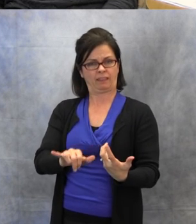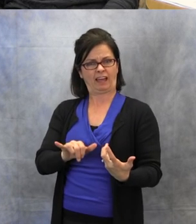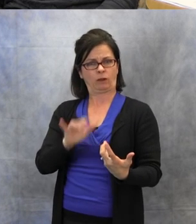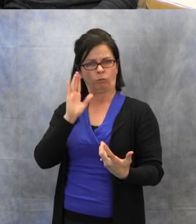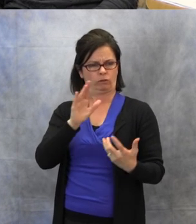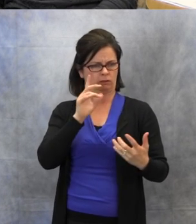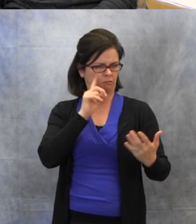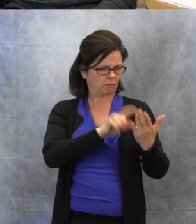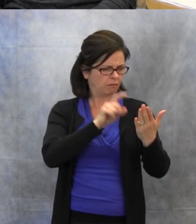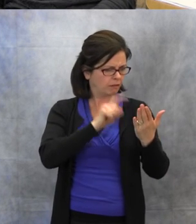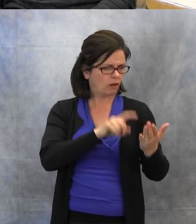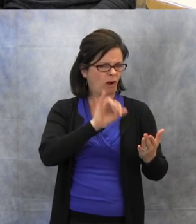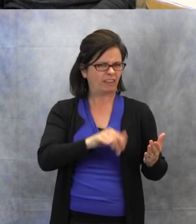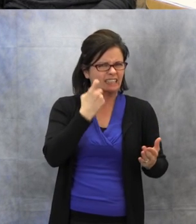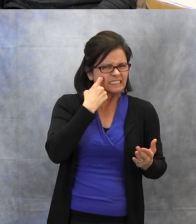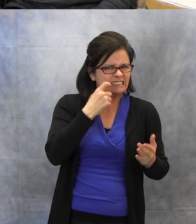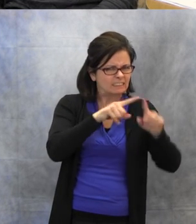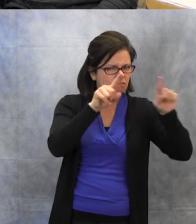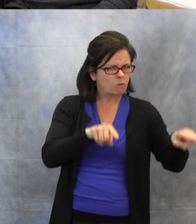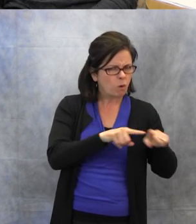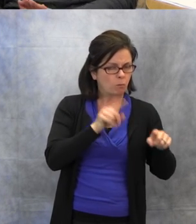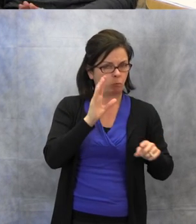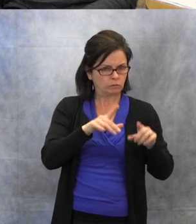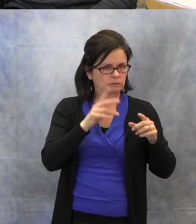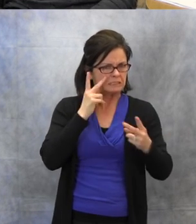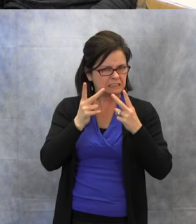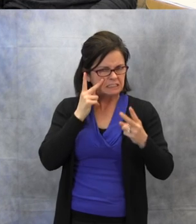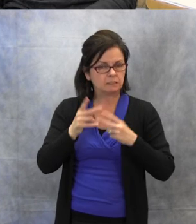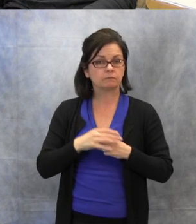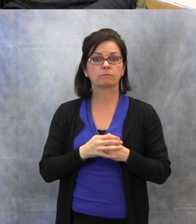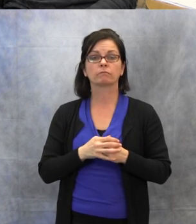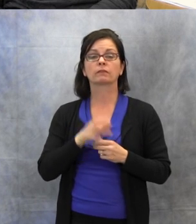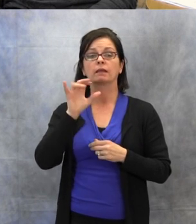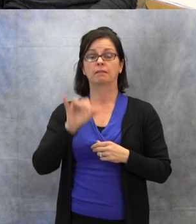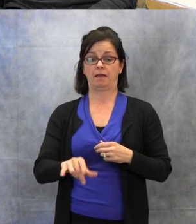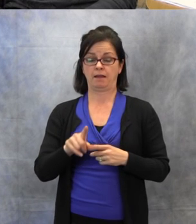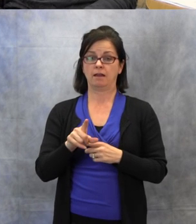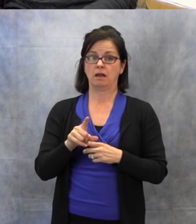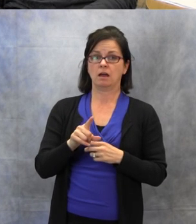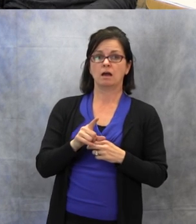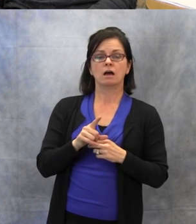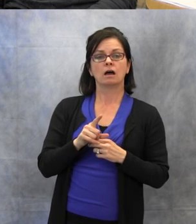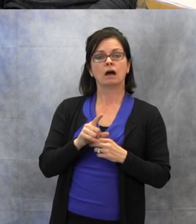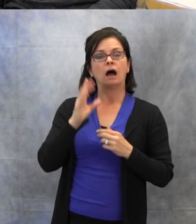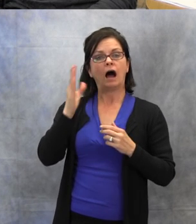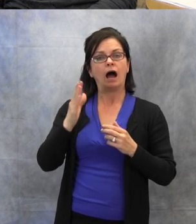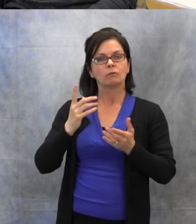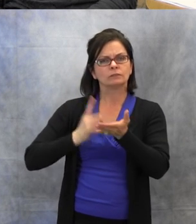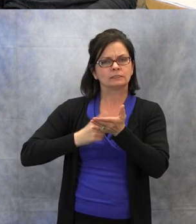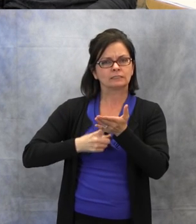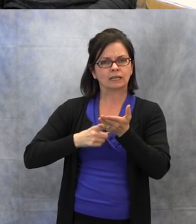to talk about and a lot of these things I either talk about early, when the student is just starting school